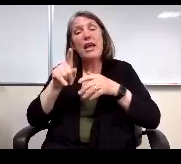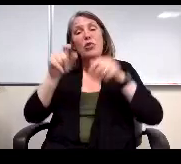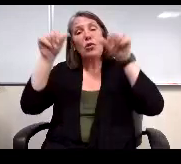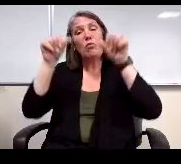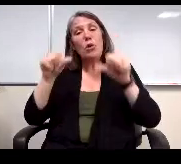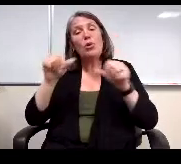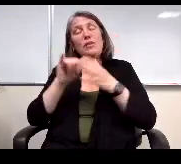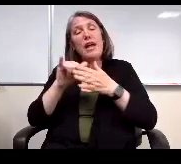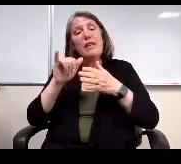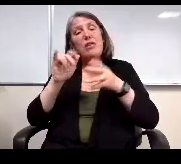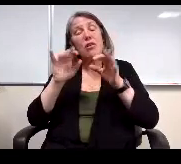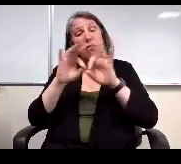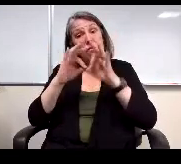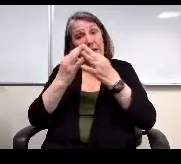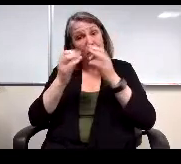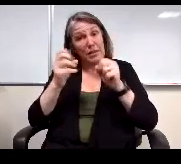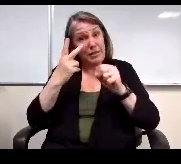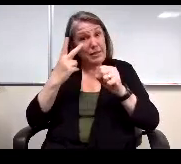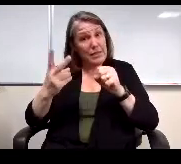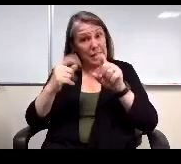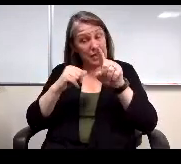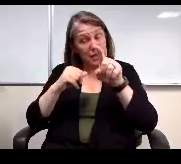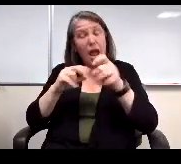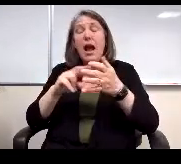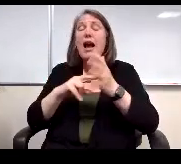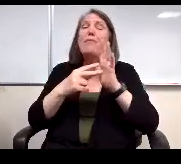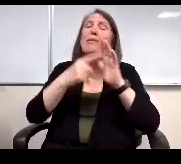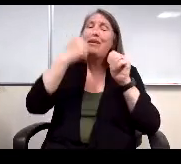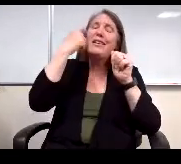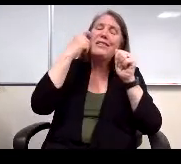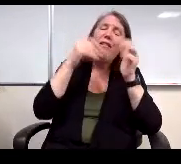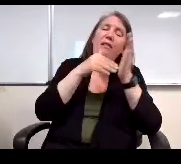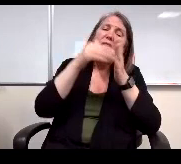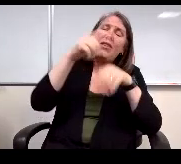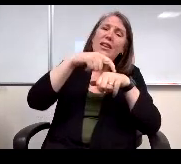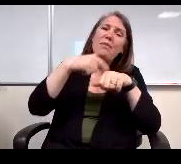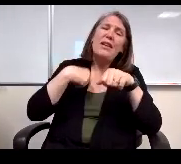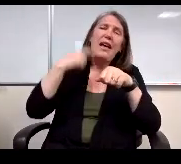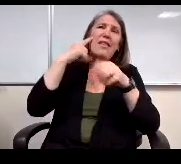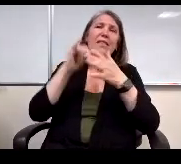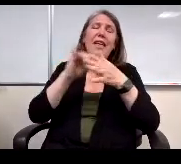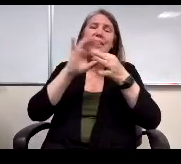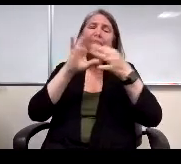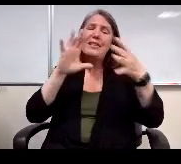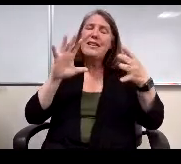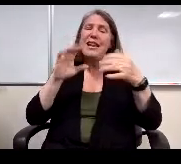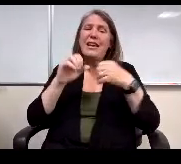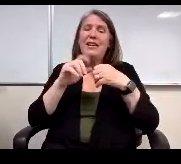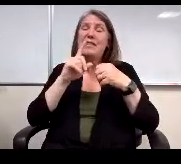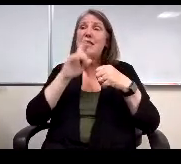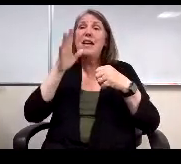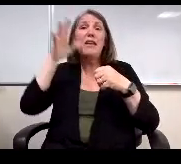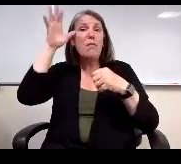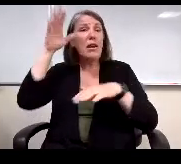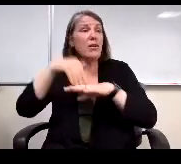Because a lot of times I think that's the disconnect is that parents send their kids off and think no,